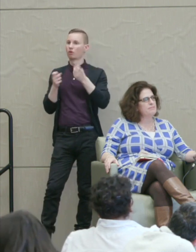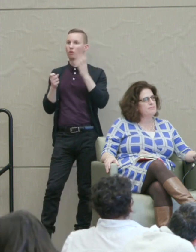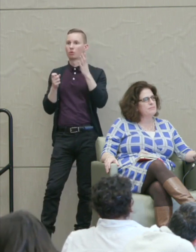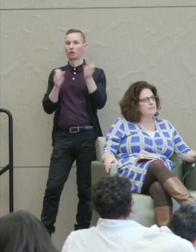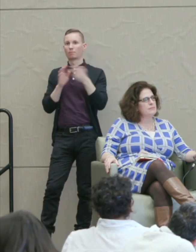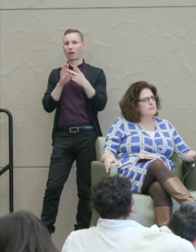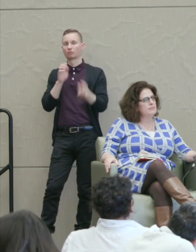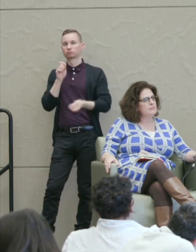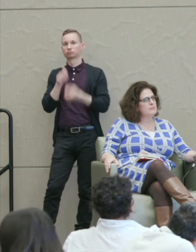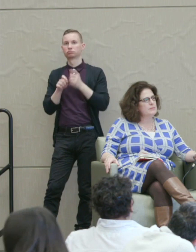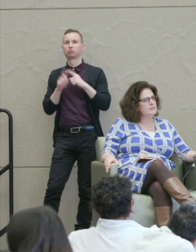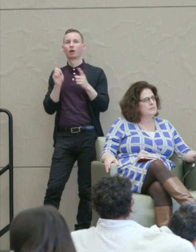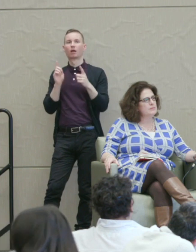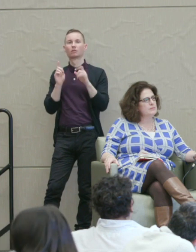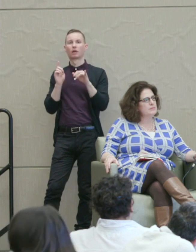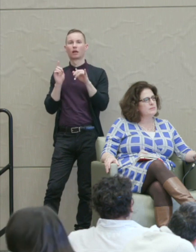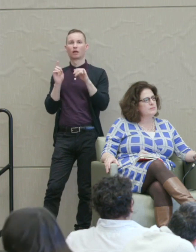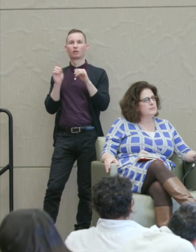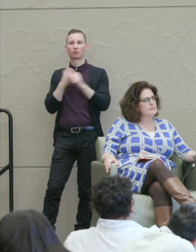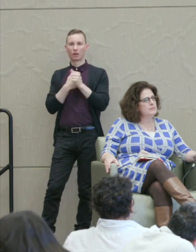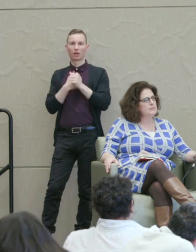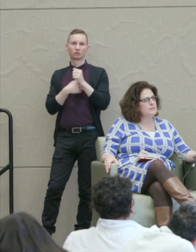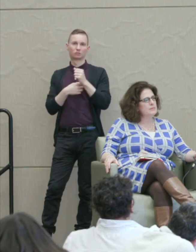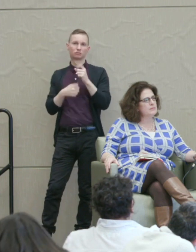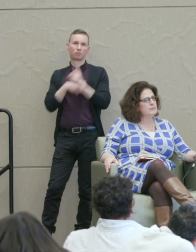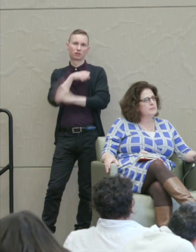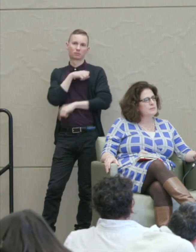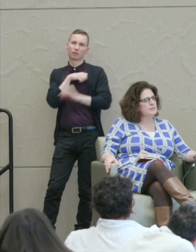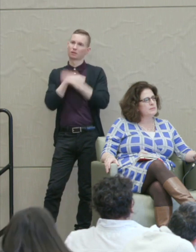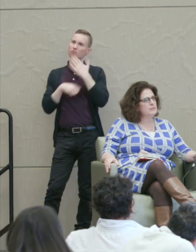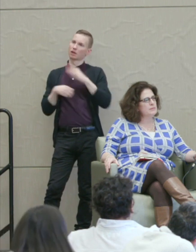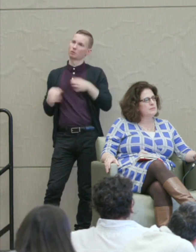But it was the threat of a punishment. It was a very bad way to do it.